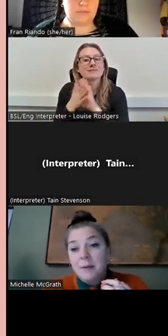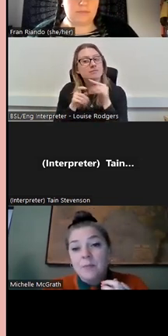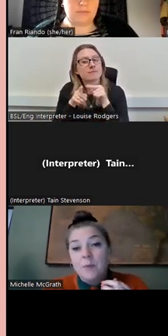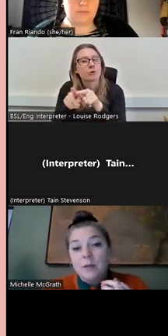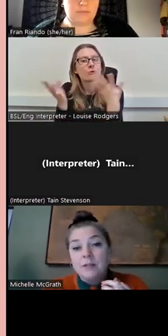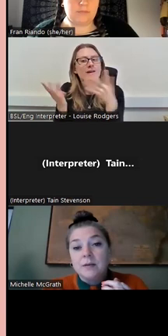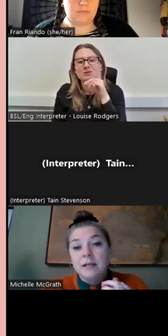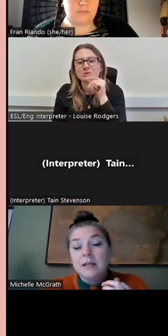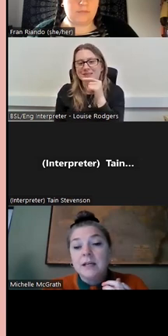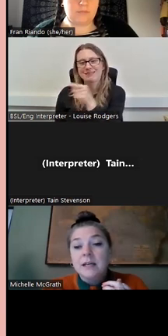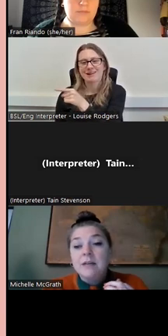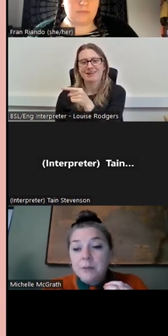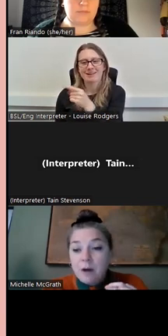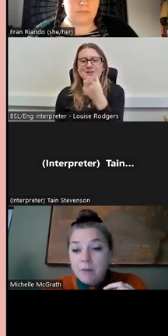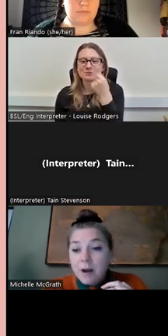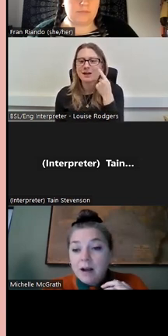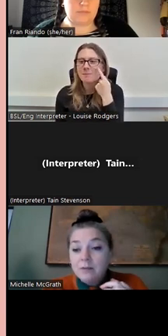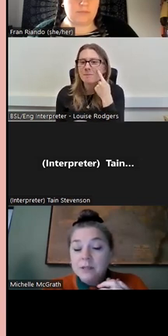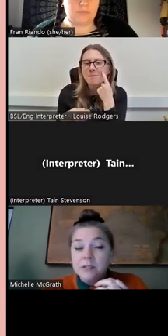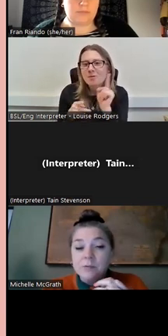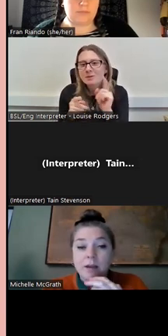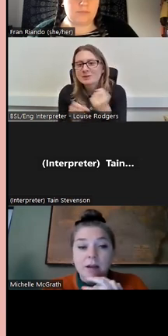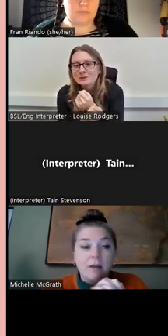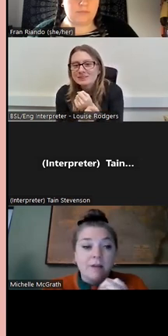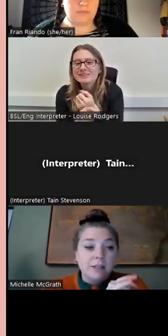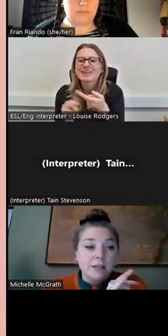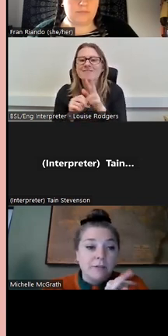keep up with what we're doing. If you are a Mucker, which is what we affectionately